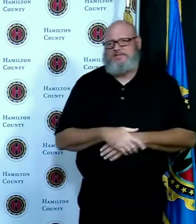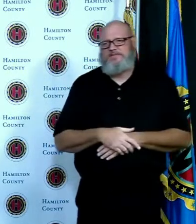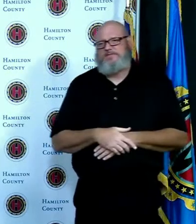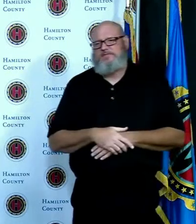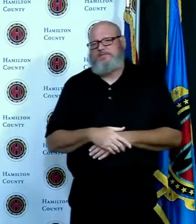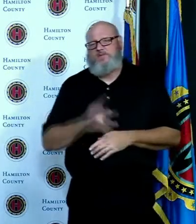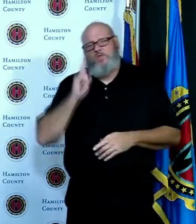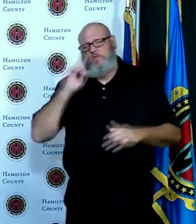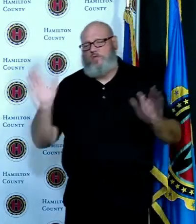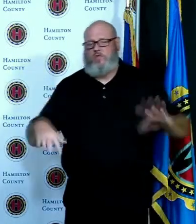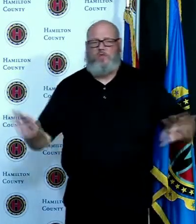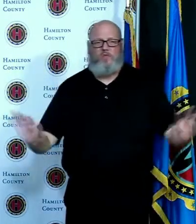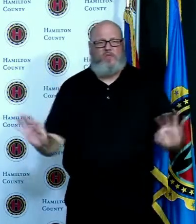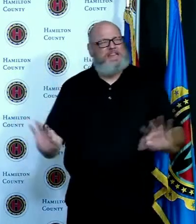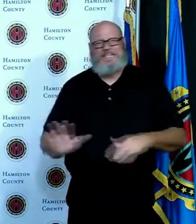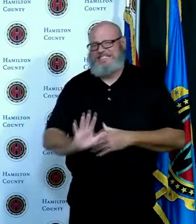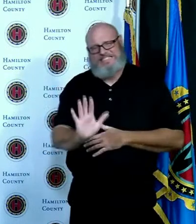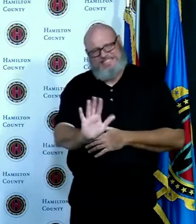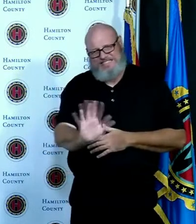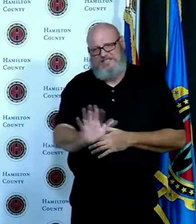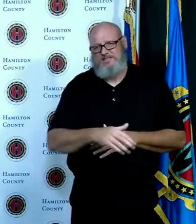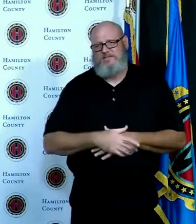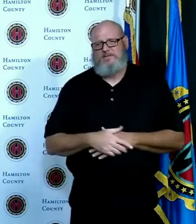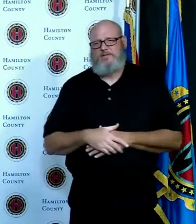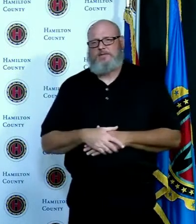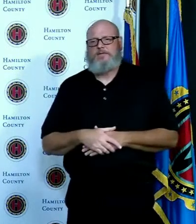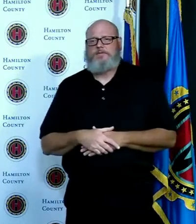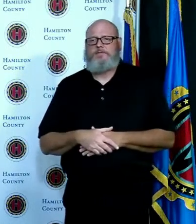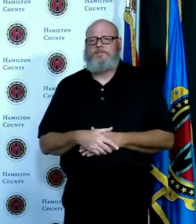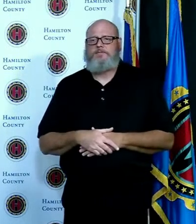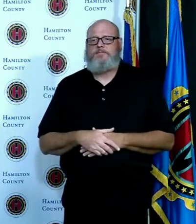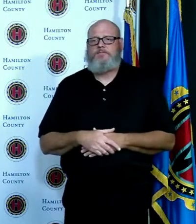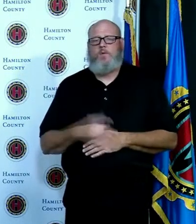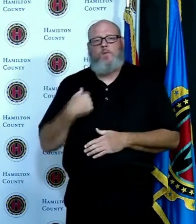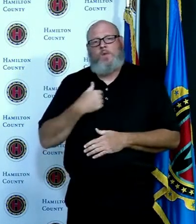of the conversation today about how to ramp that up and do a better job there